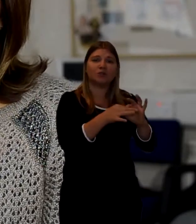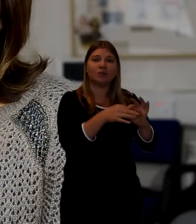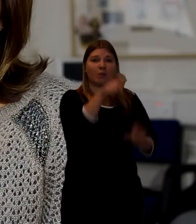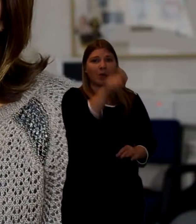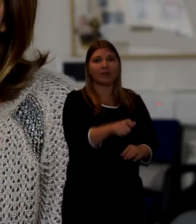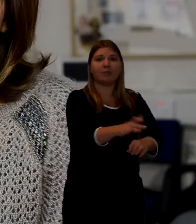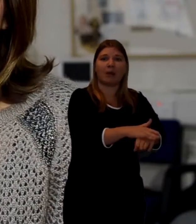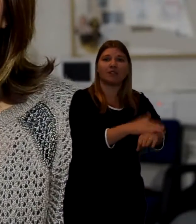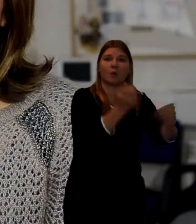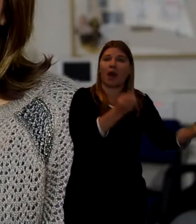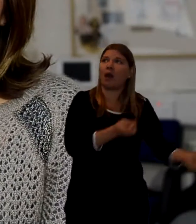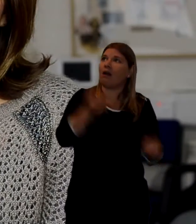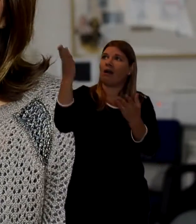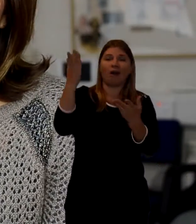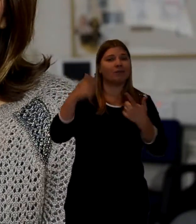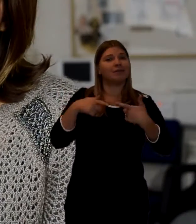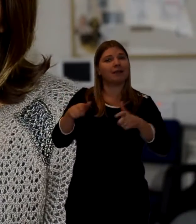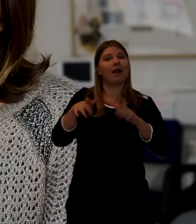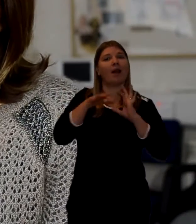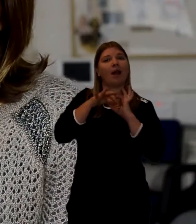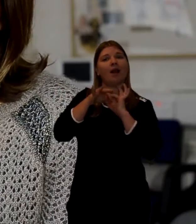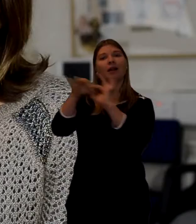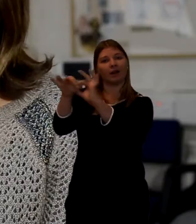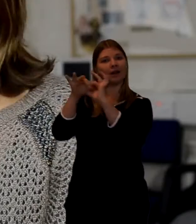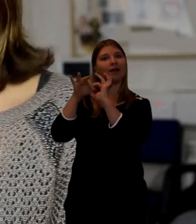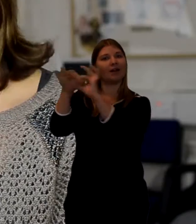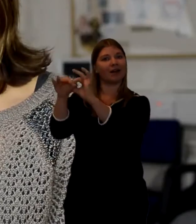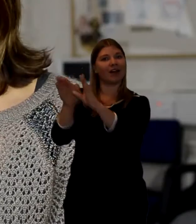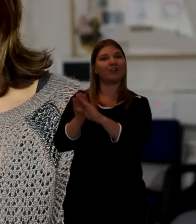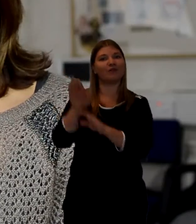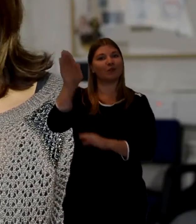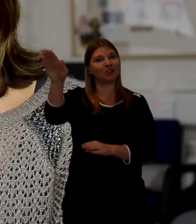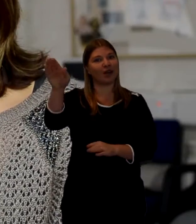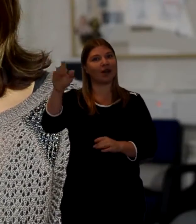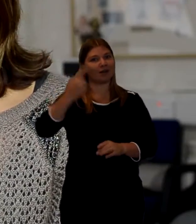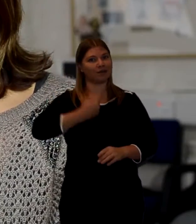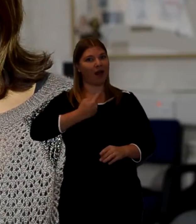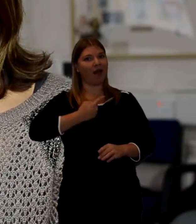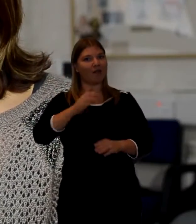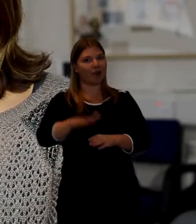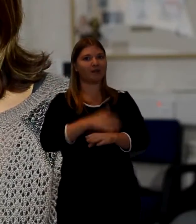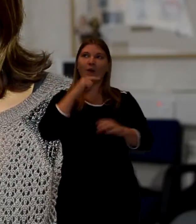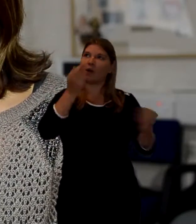So you will always be close to them and you'll be reunited with them in their next life as well.